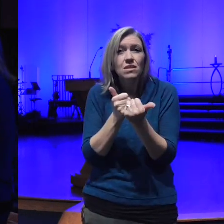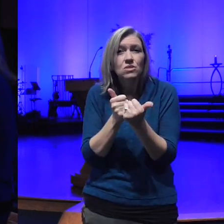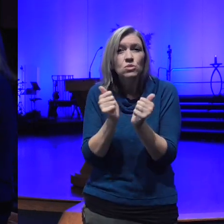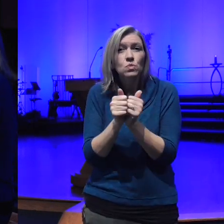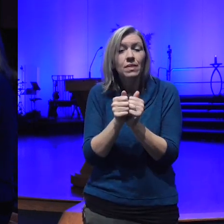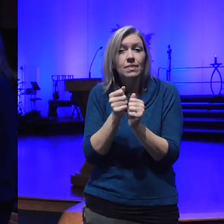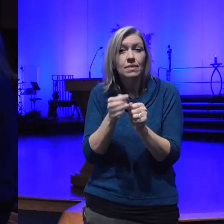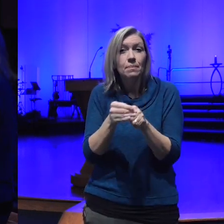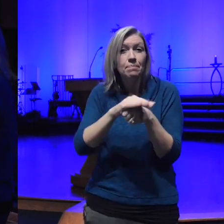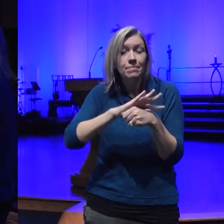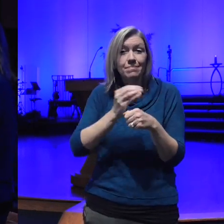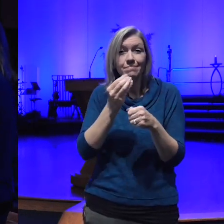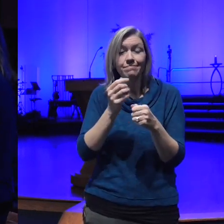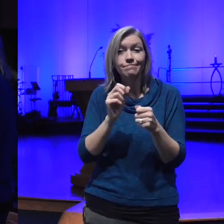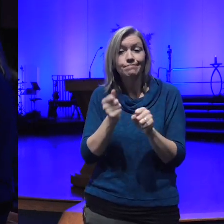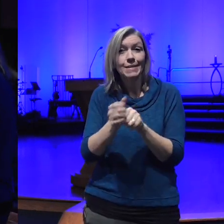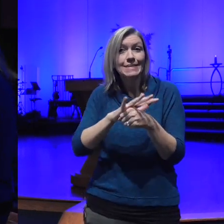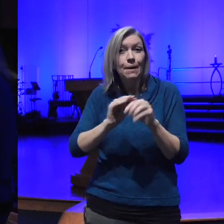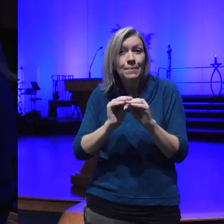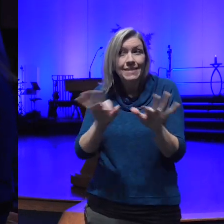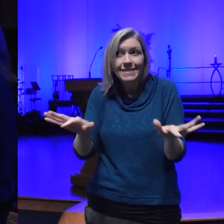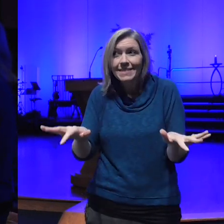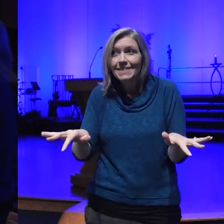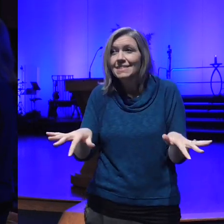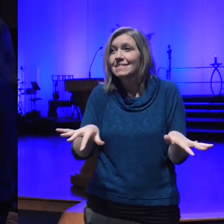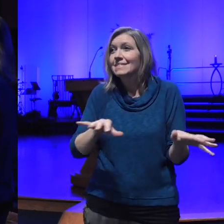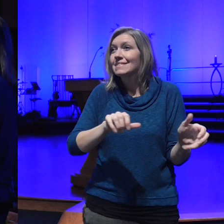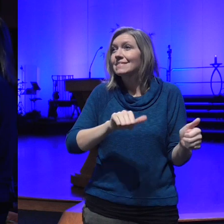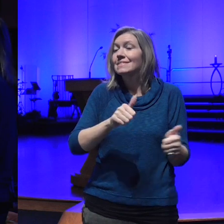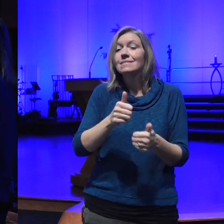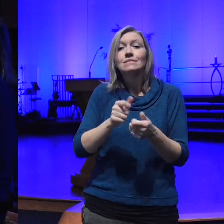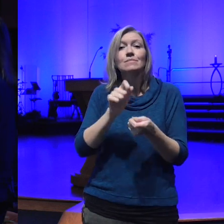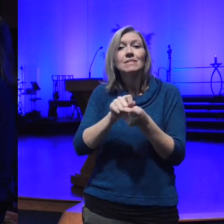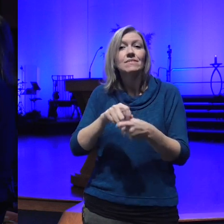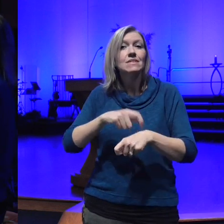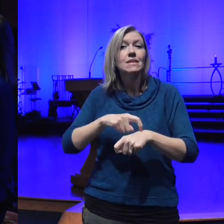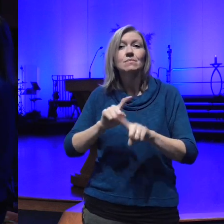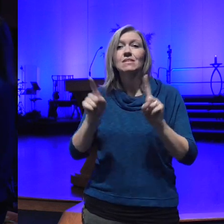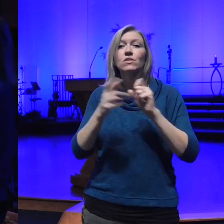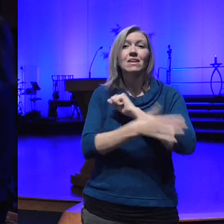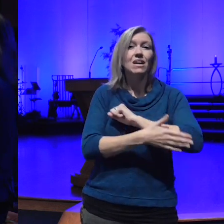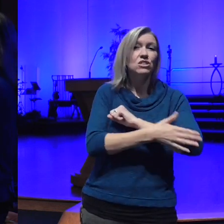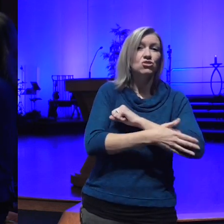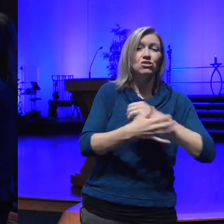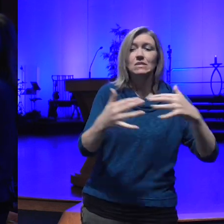we've had times where different countries were at odds with each other and we've been at odds we